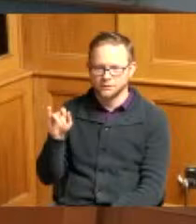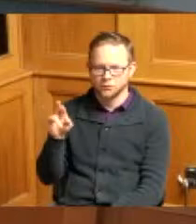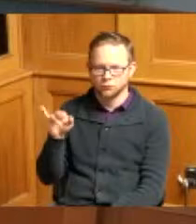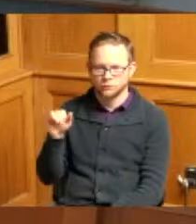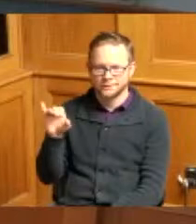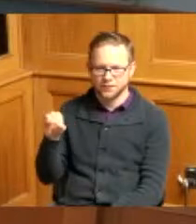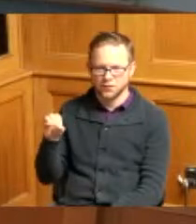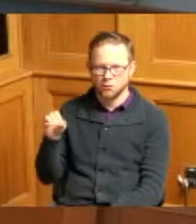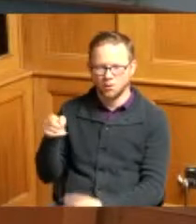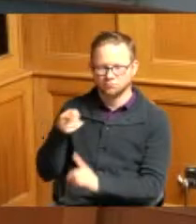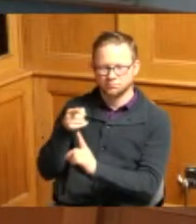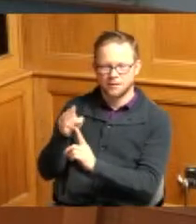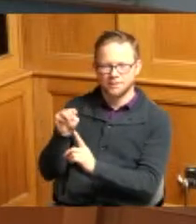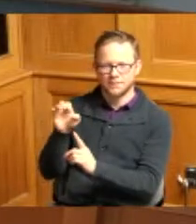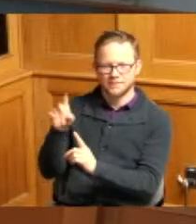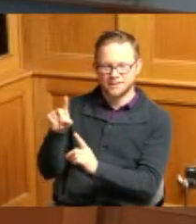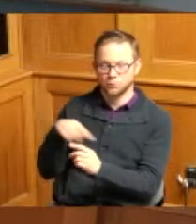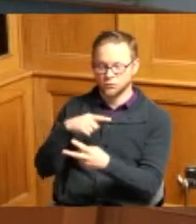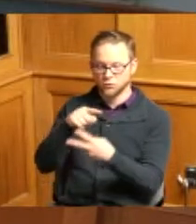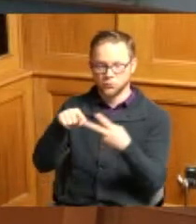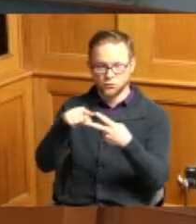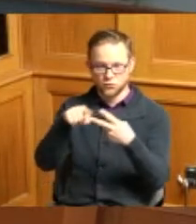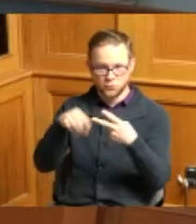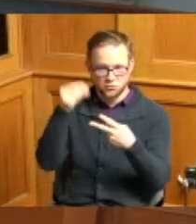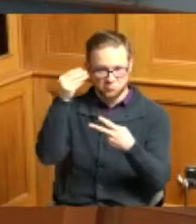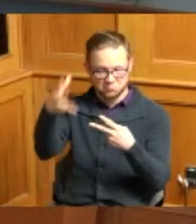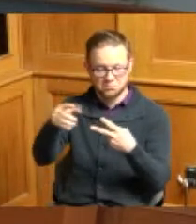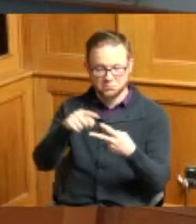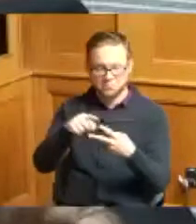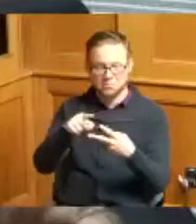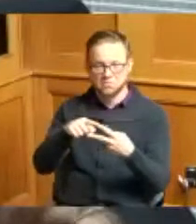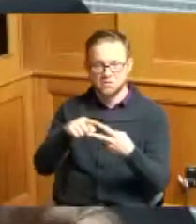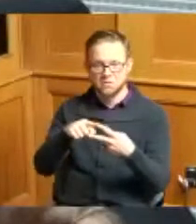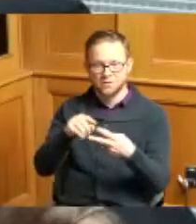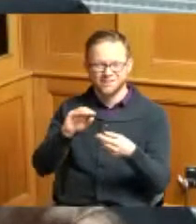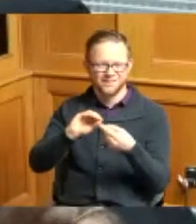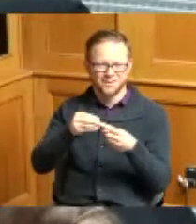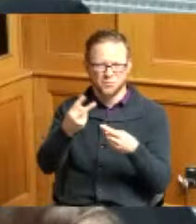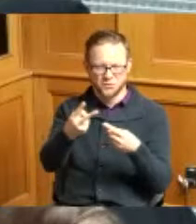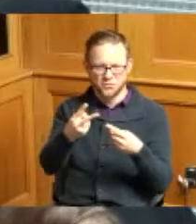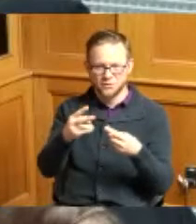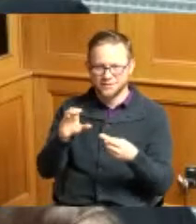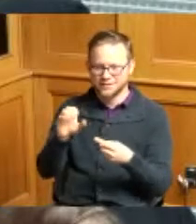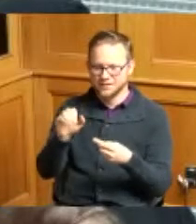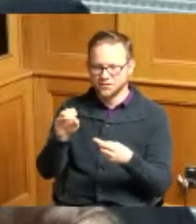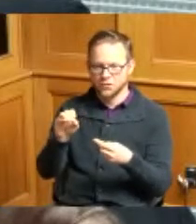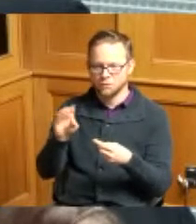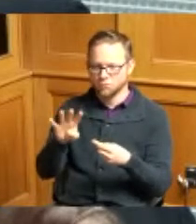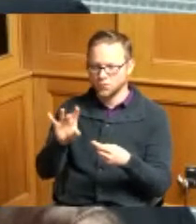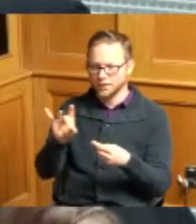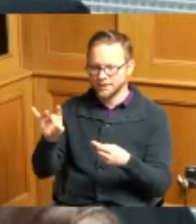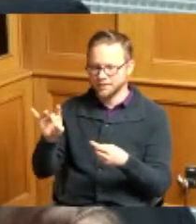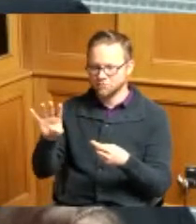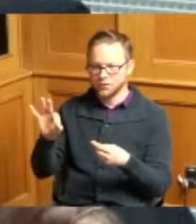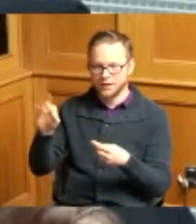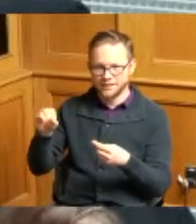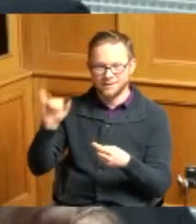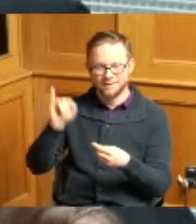the agenda this afternoon item number two is CSO 488 and 490 i-75 reconstruction coordination